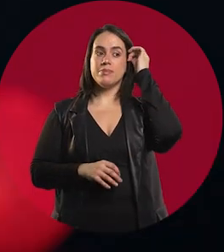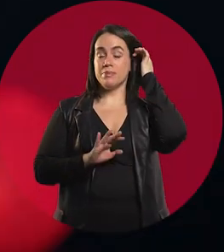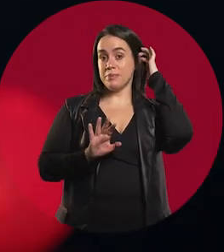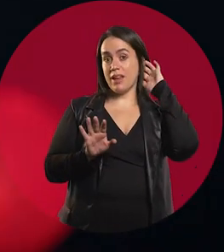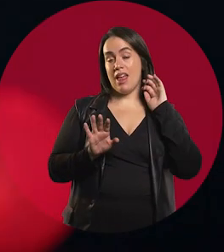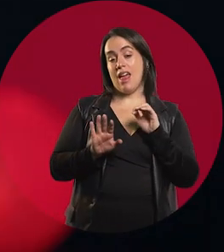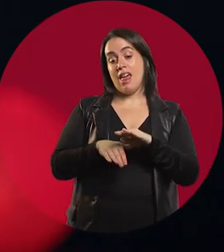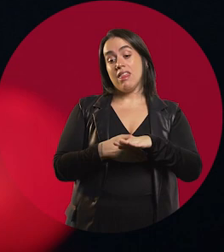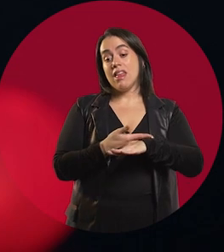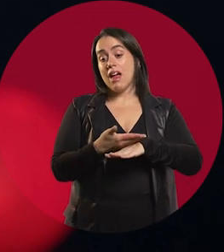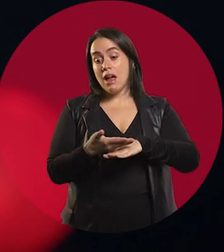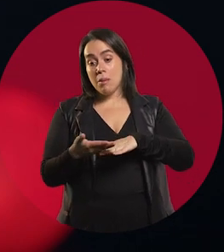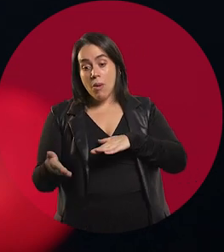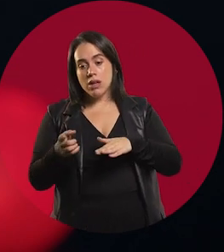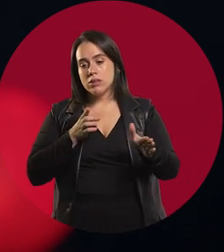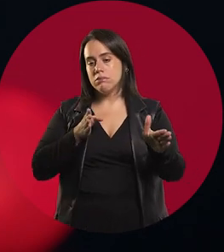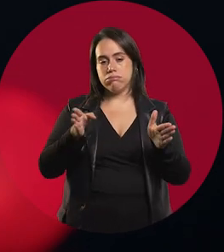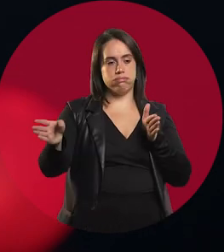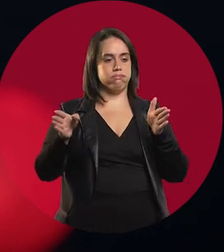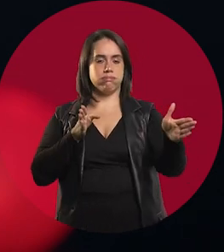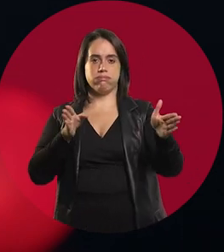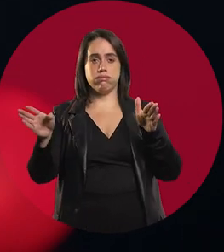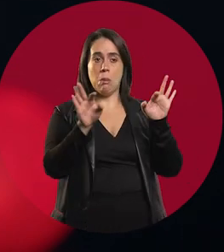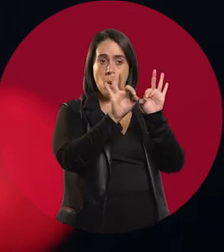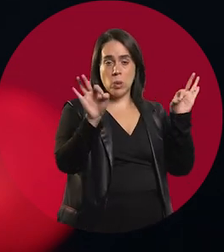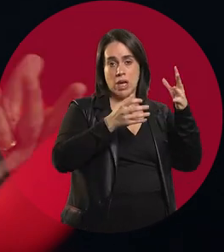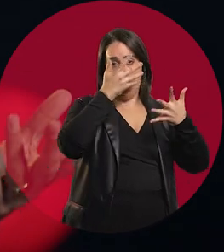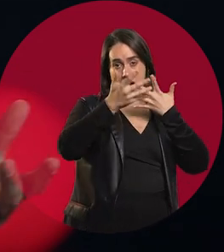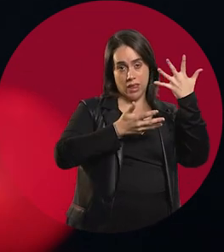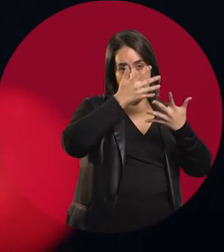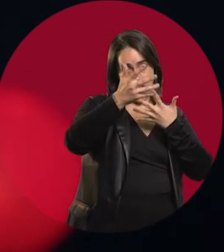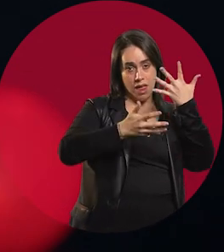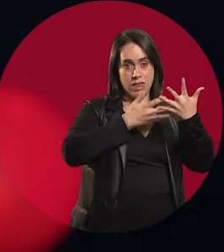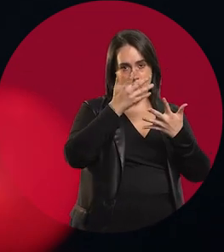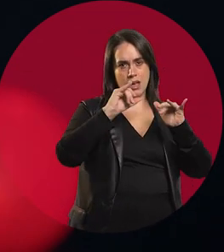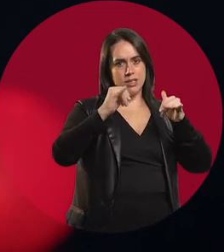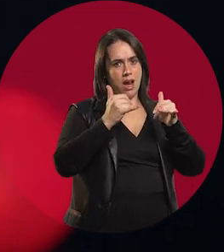So I had two parallel things going on. With Estómagos we had popular recognition.